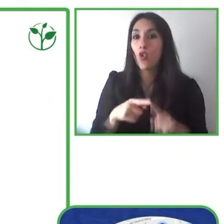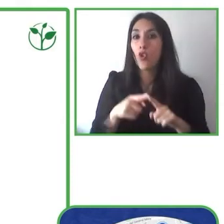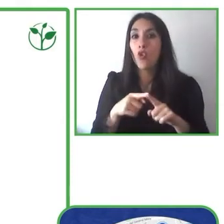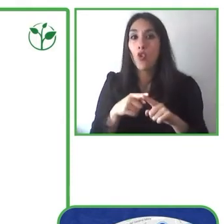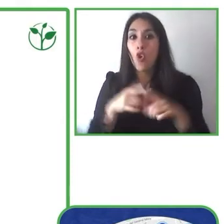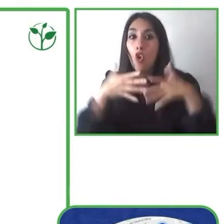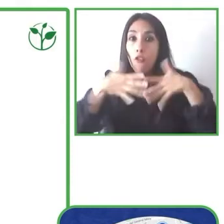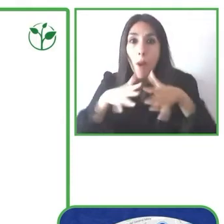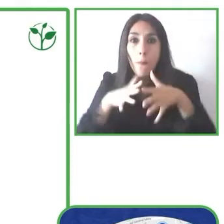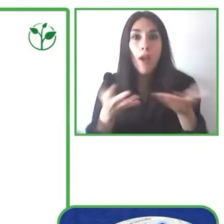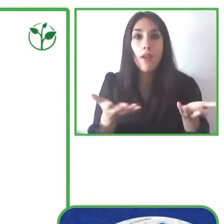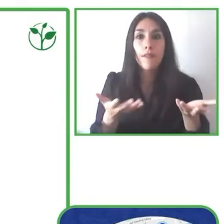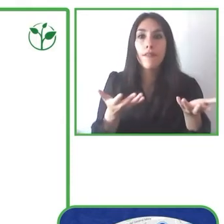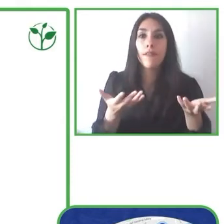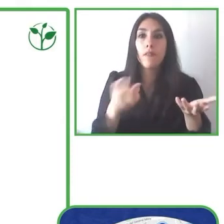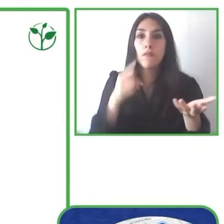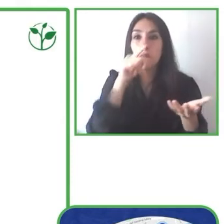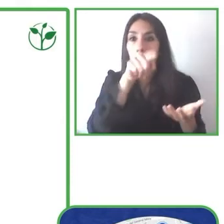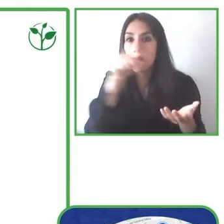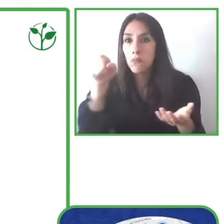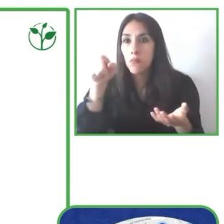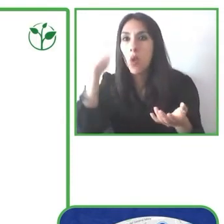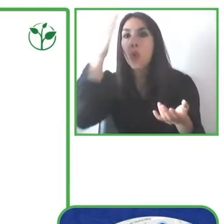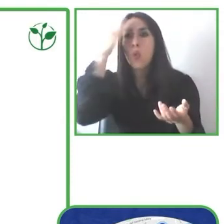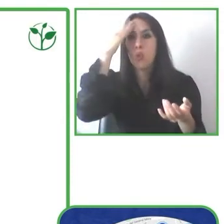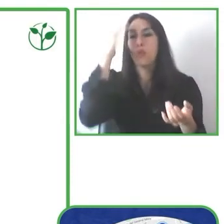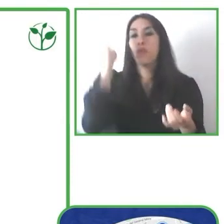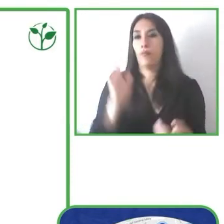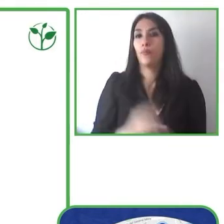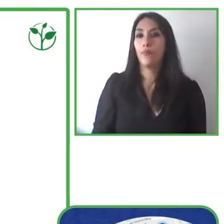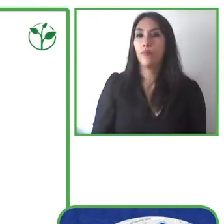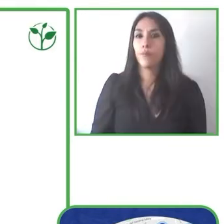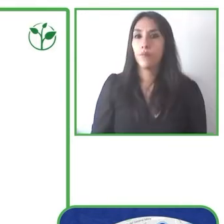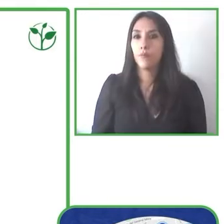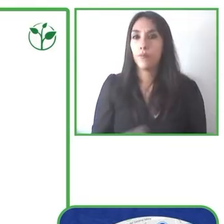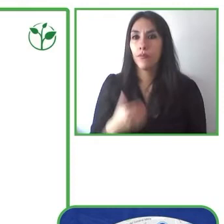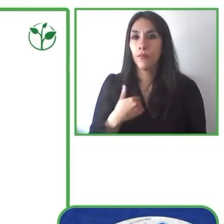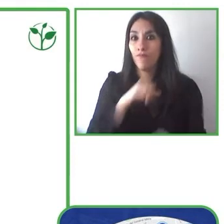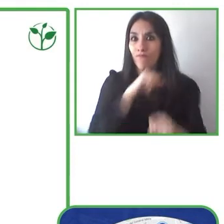on the different issues so we work from an end to end with all the different actors